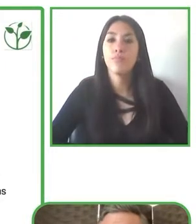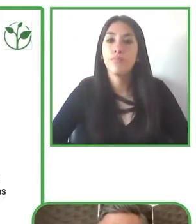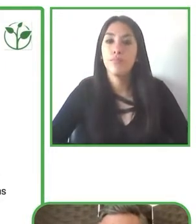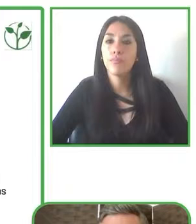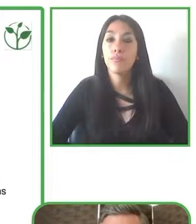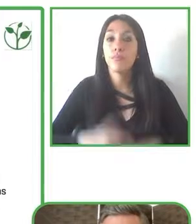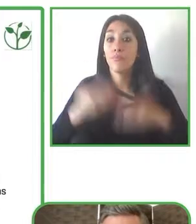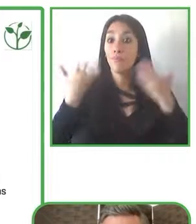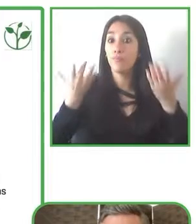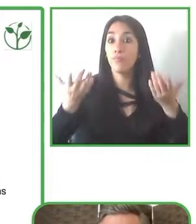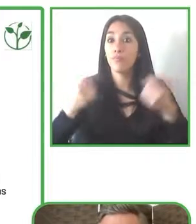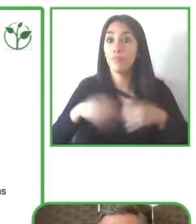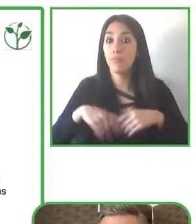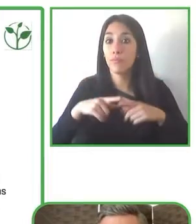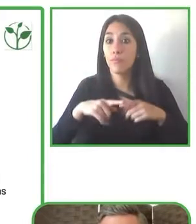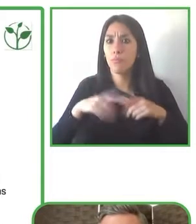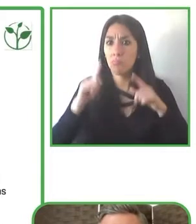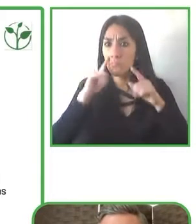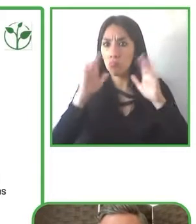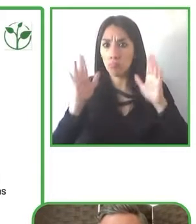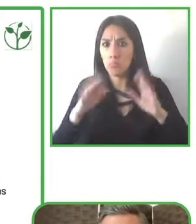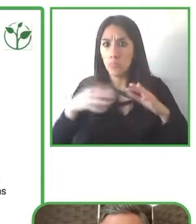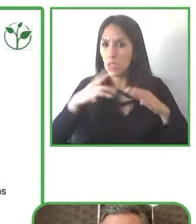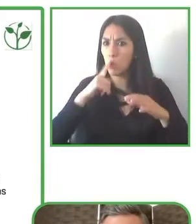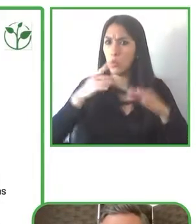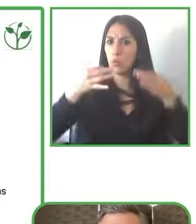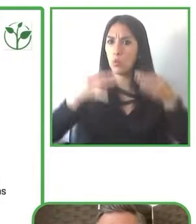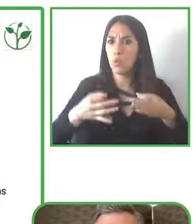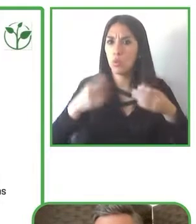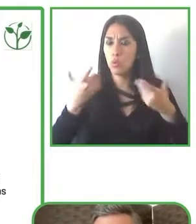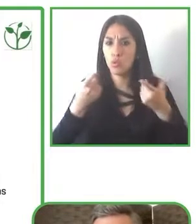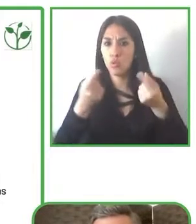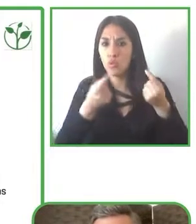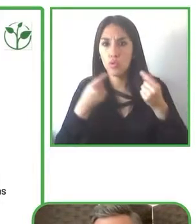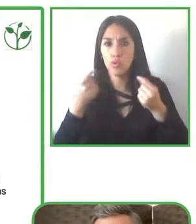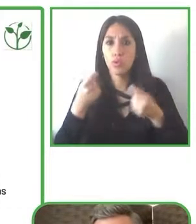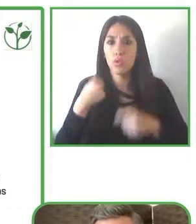this as part of their overall business offering and their long-term strategy.